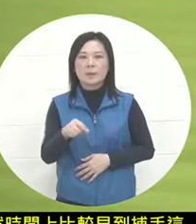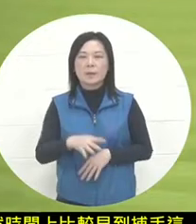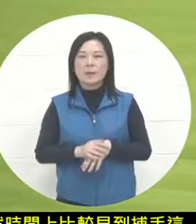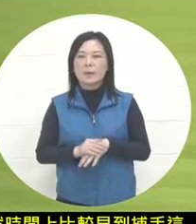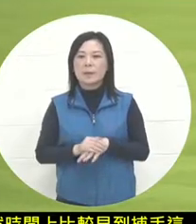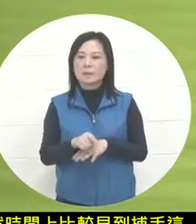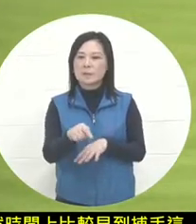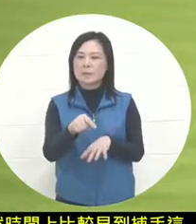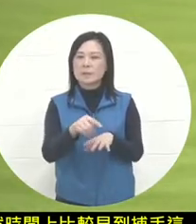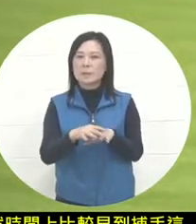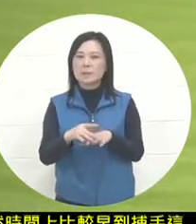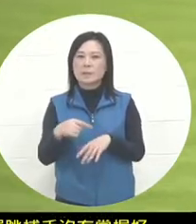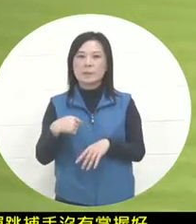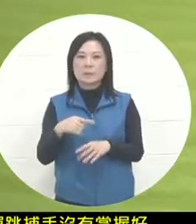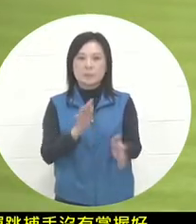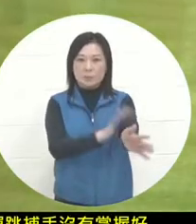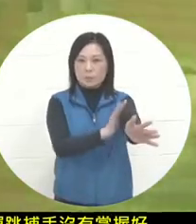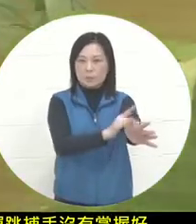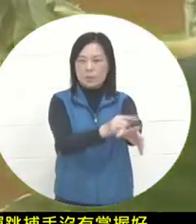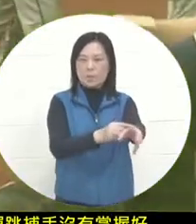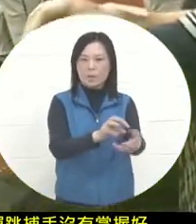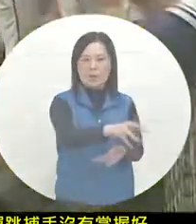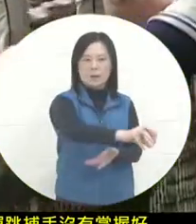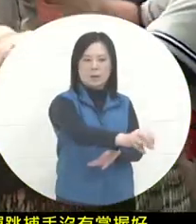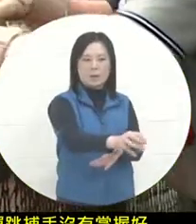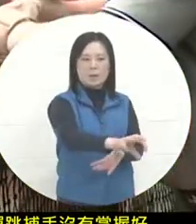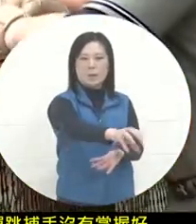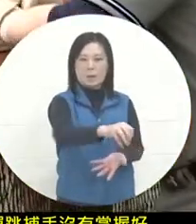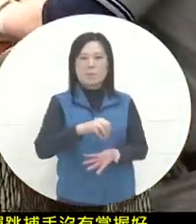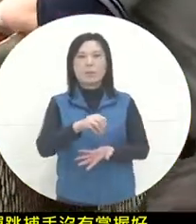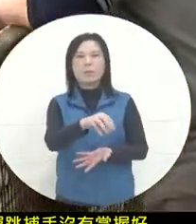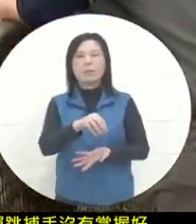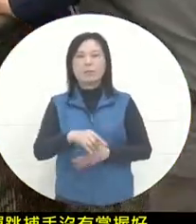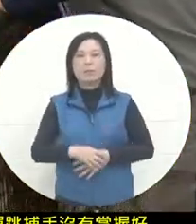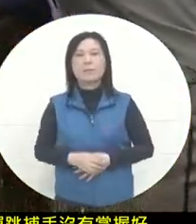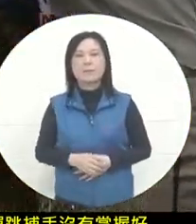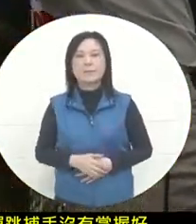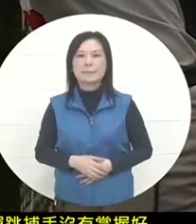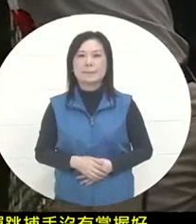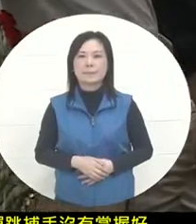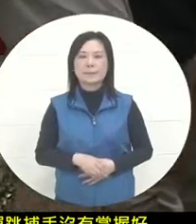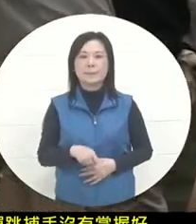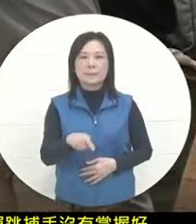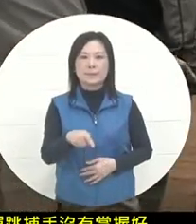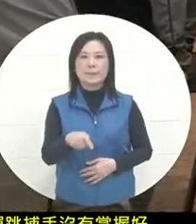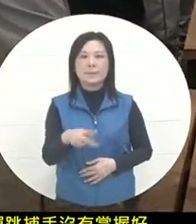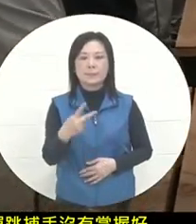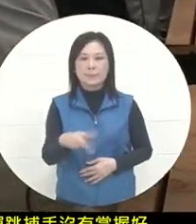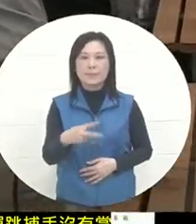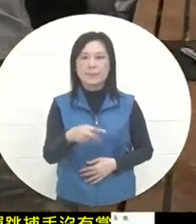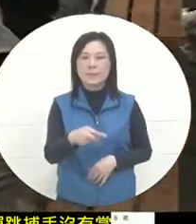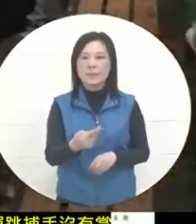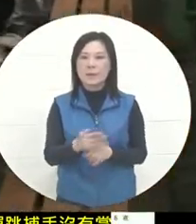hit the main fielder to the back. The ball is picked up and processed, and then the center fielder who comes to cover it is even the center fielder who comes to